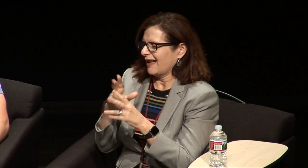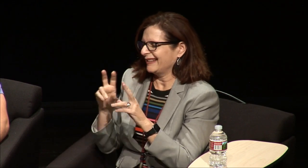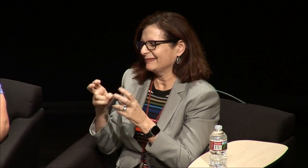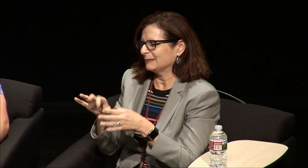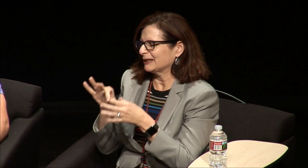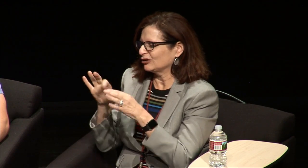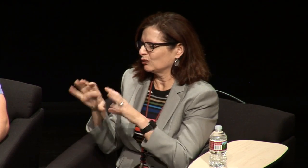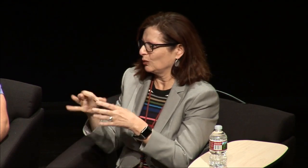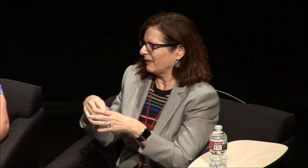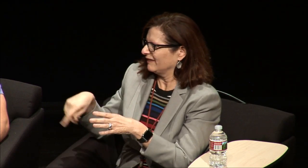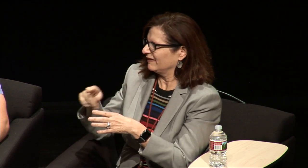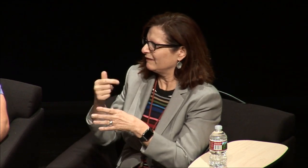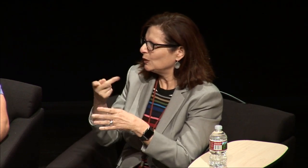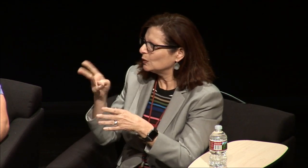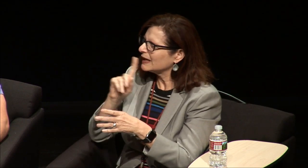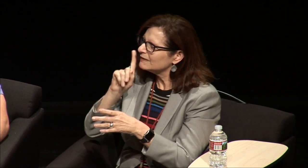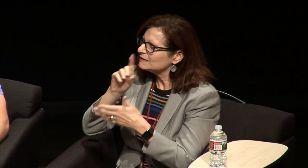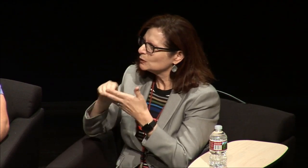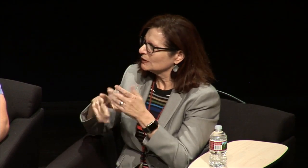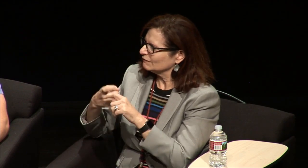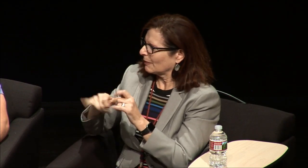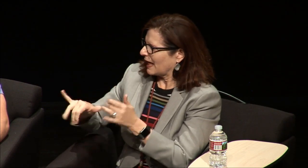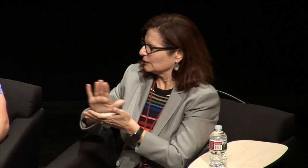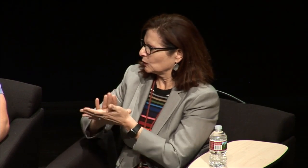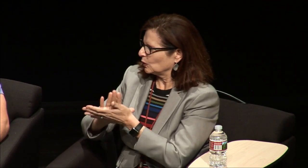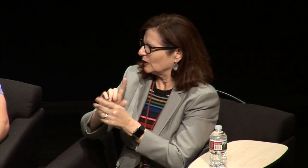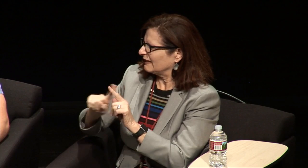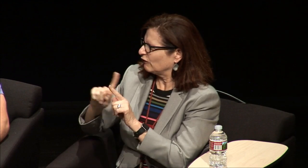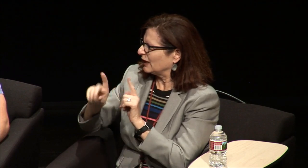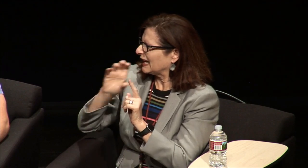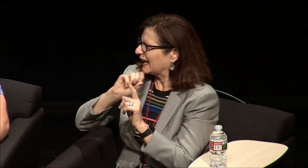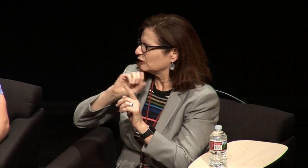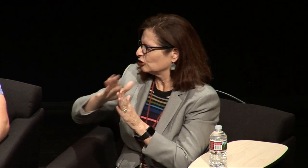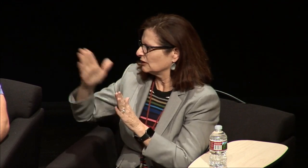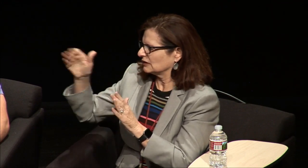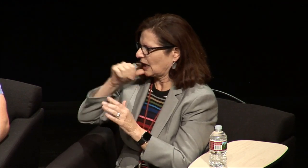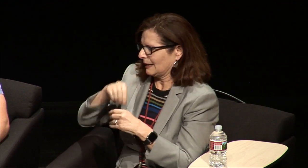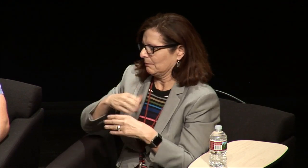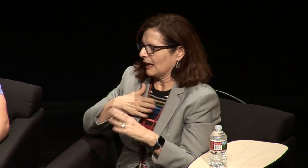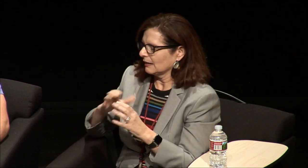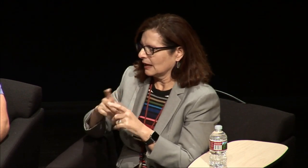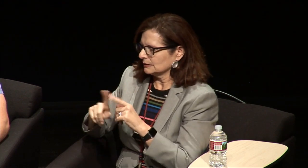typical you know I had there was a special a group of deaf students but